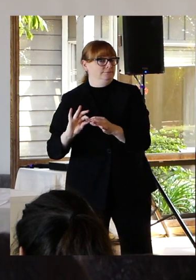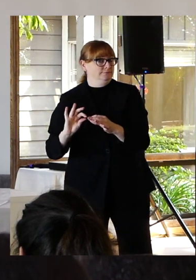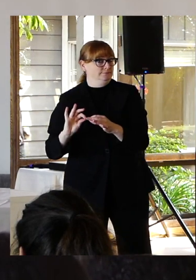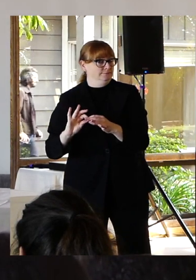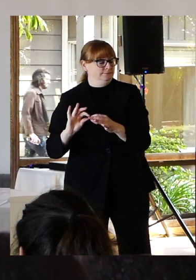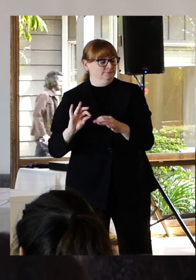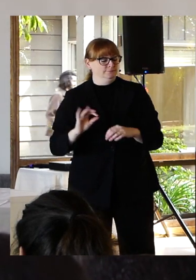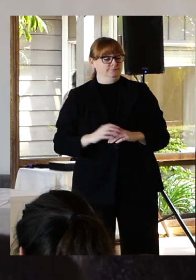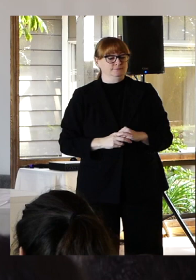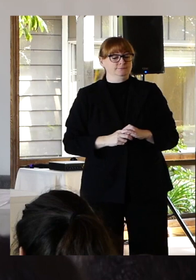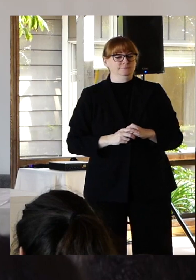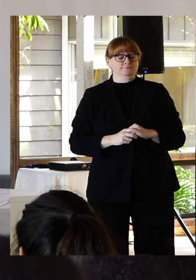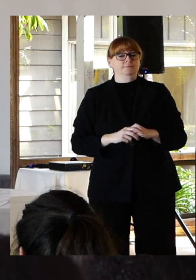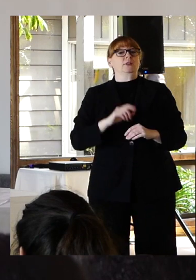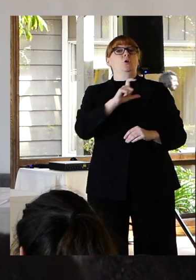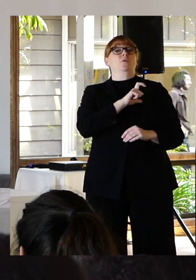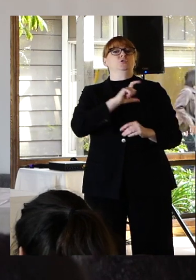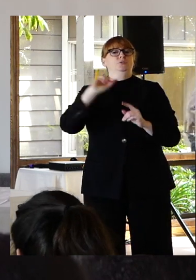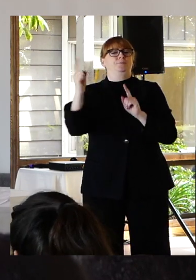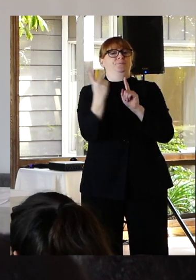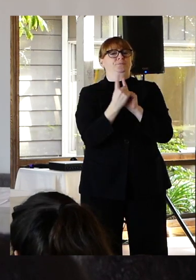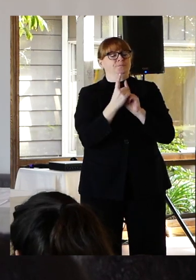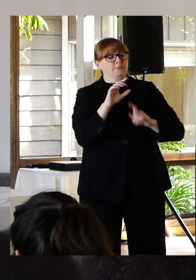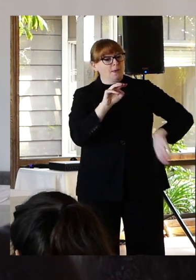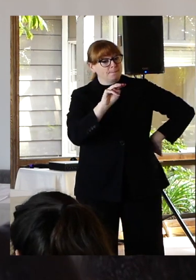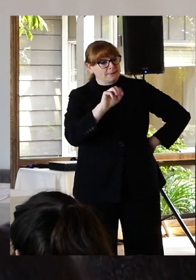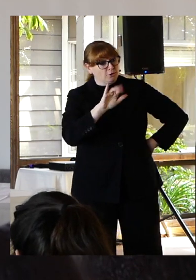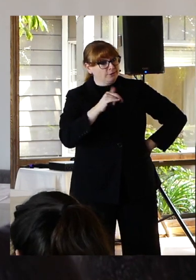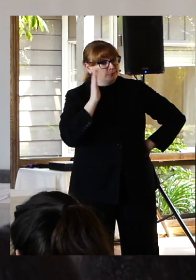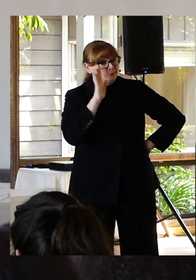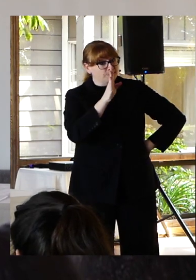He looked me in the eyes and he said Mary I'm gonna be blunt are you thinking